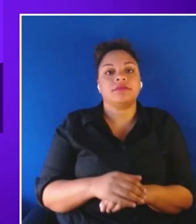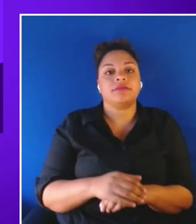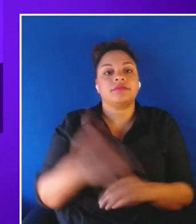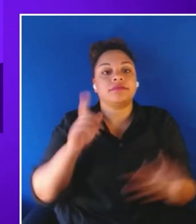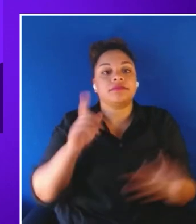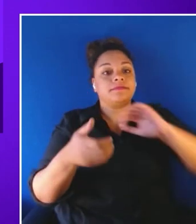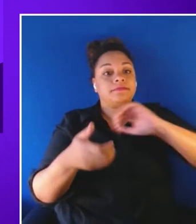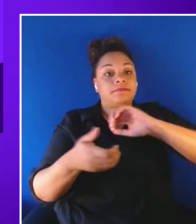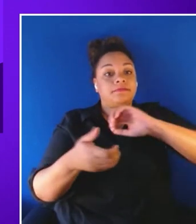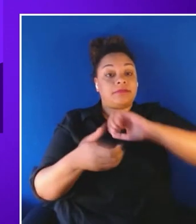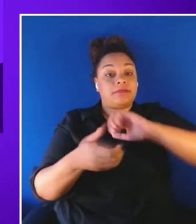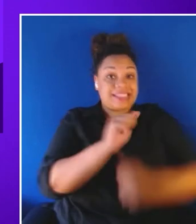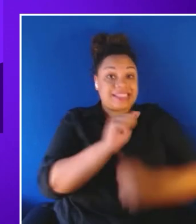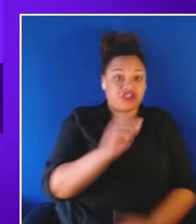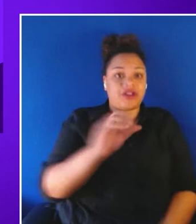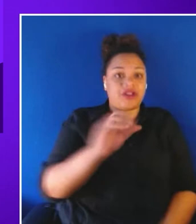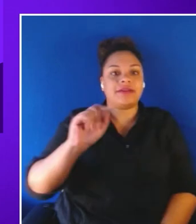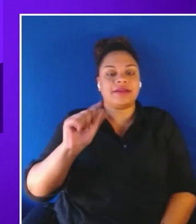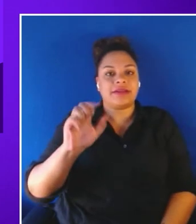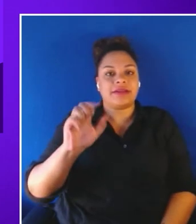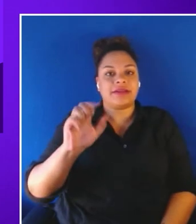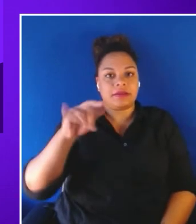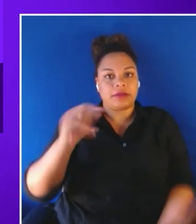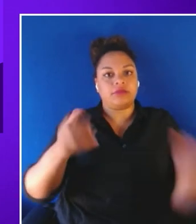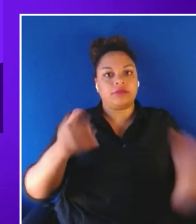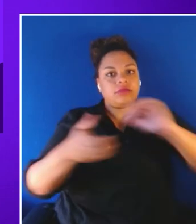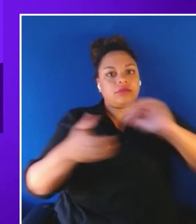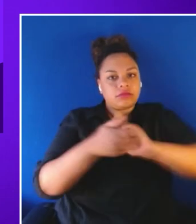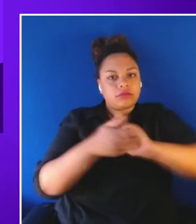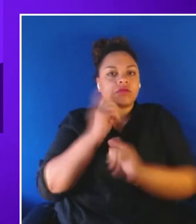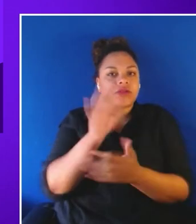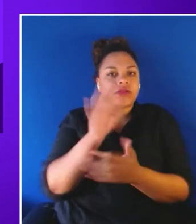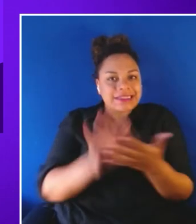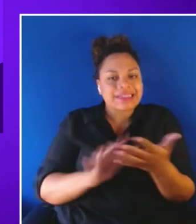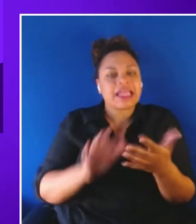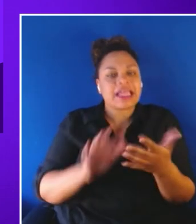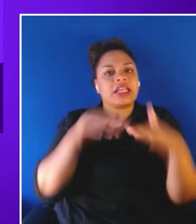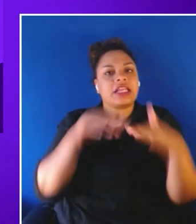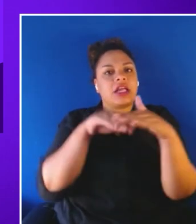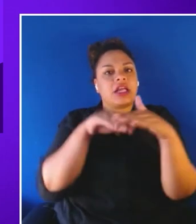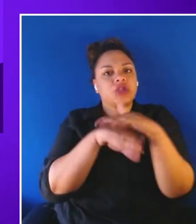inclusive design of accessibility features for workforce talent development and immersive